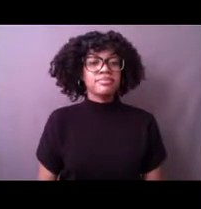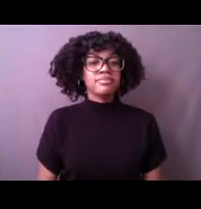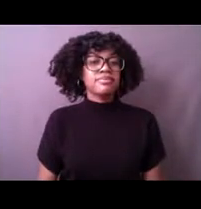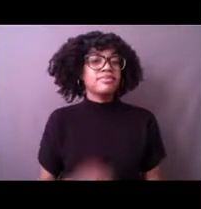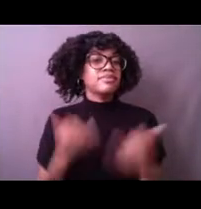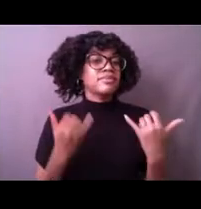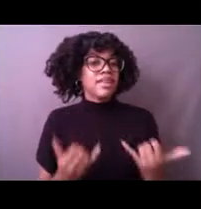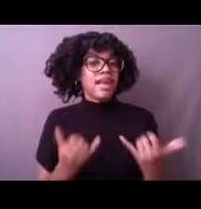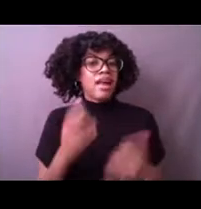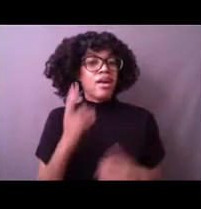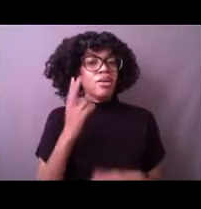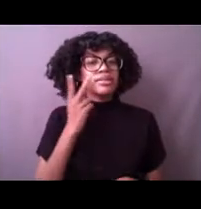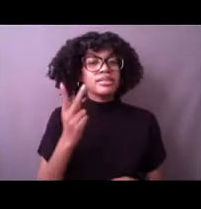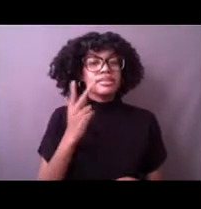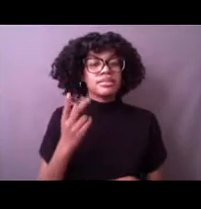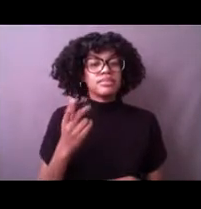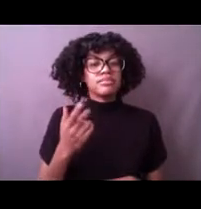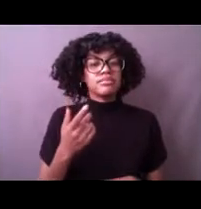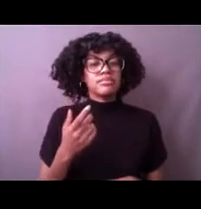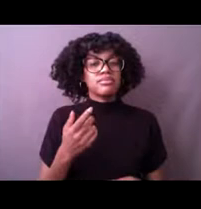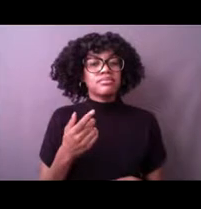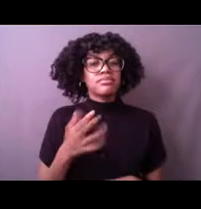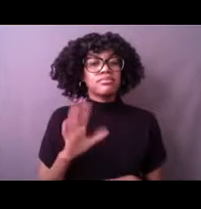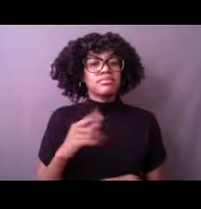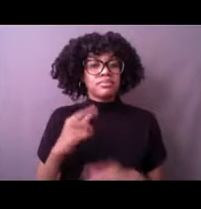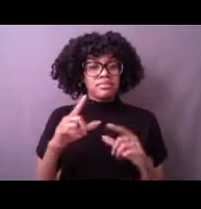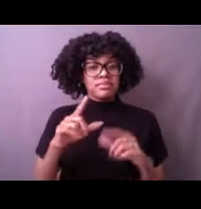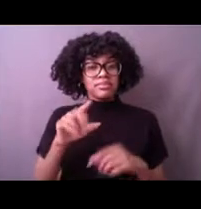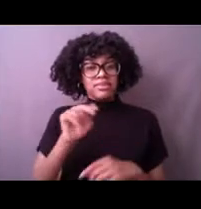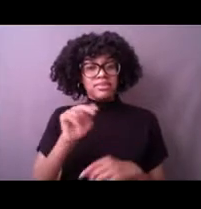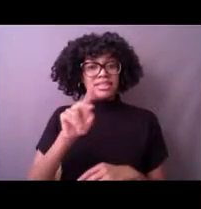at a few days in the life of a specific buoy,